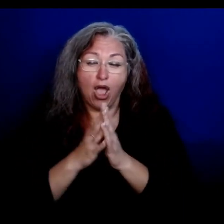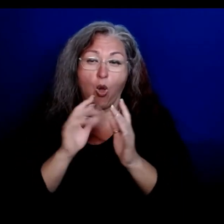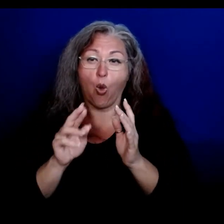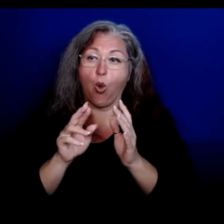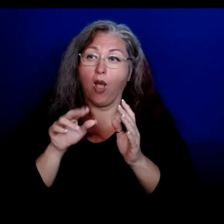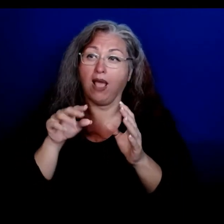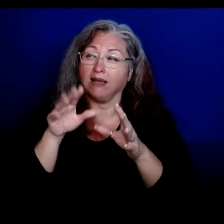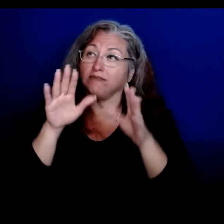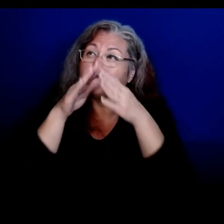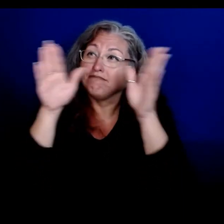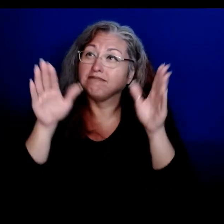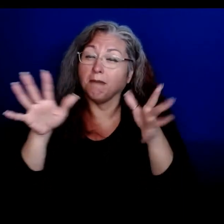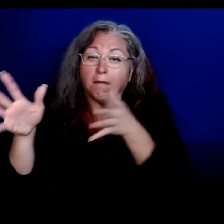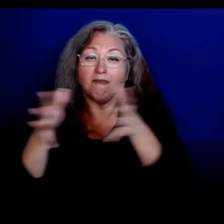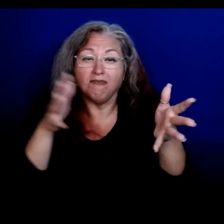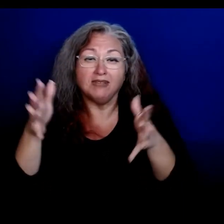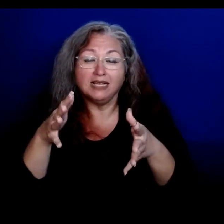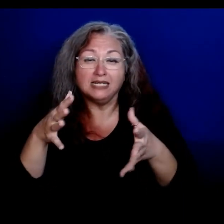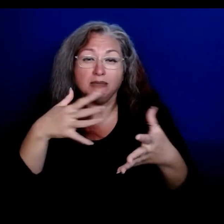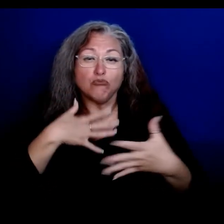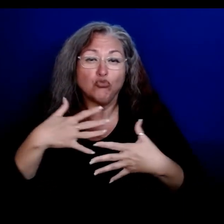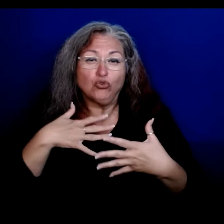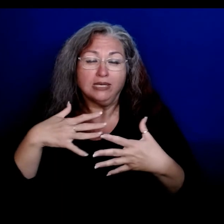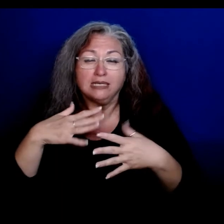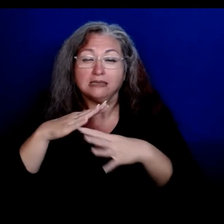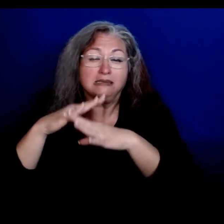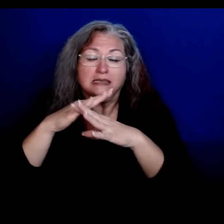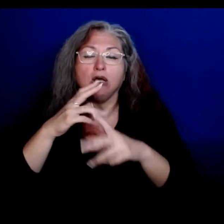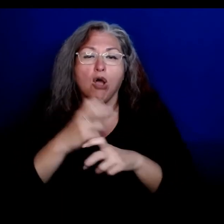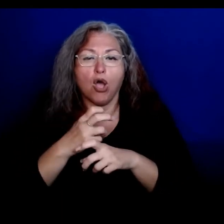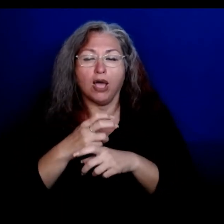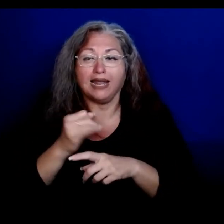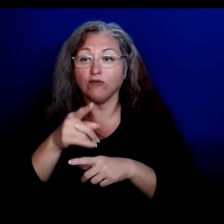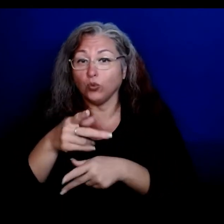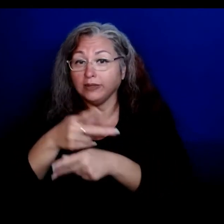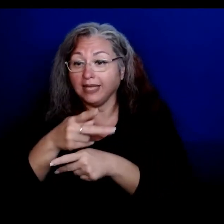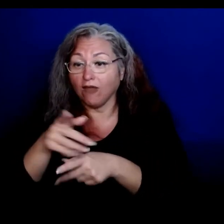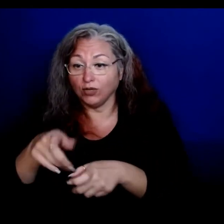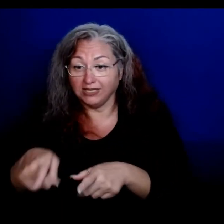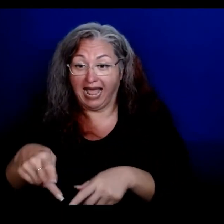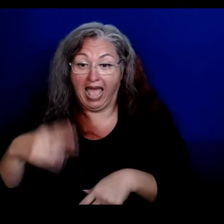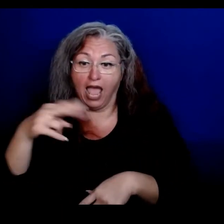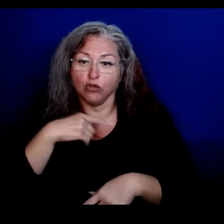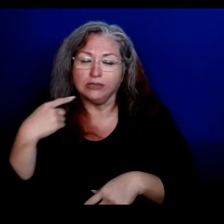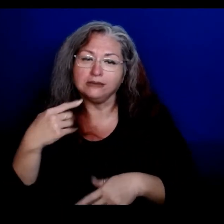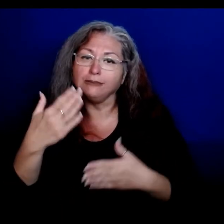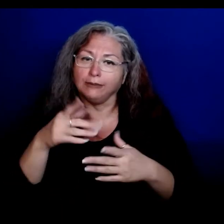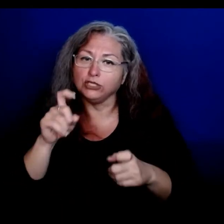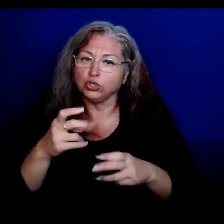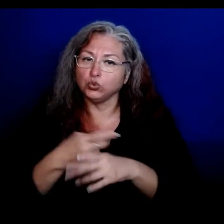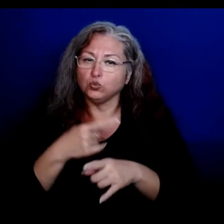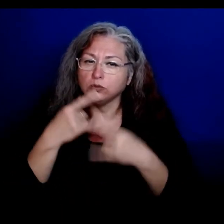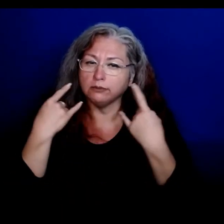People who live with or care for someone at increased risk may also want to wear a mask